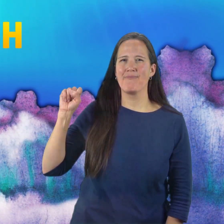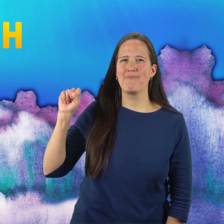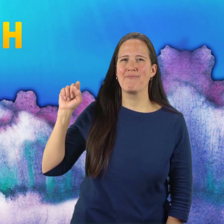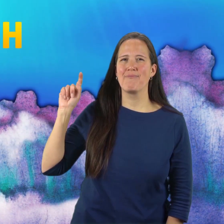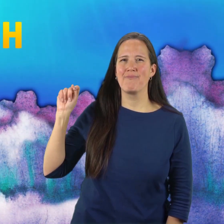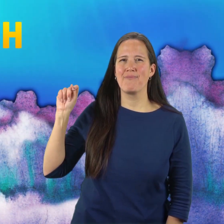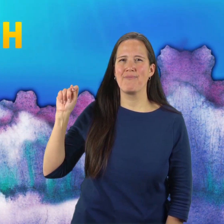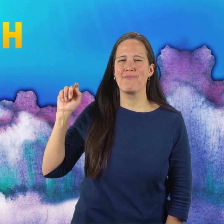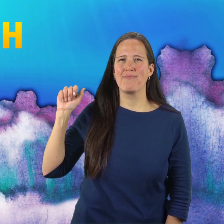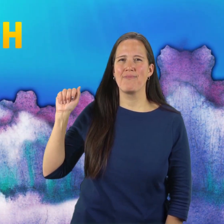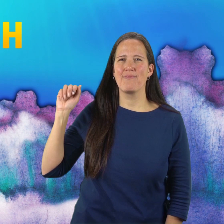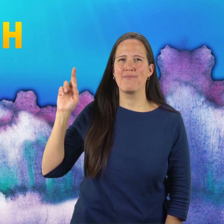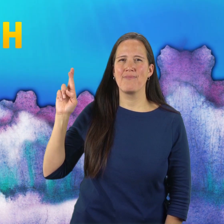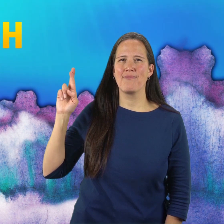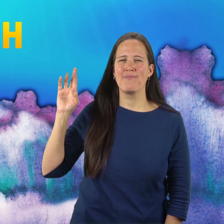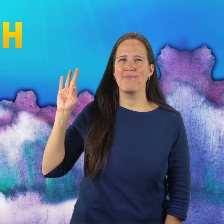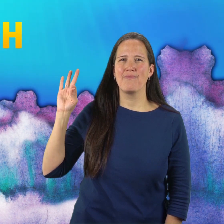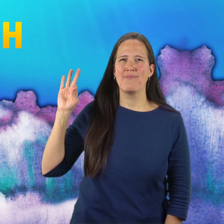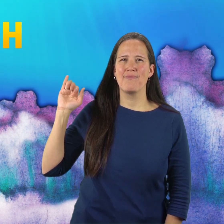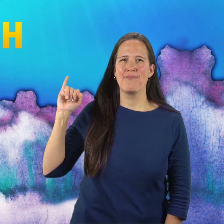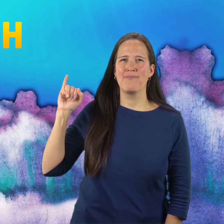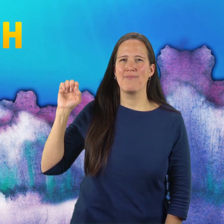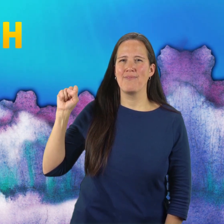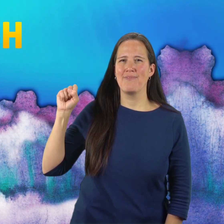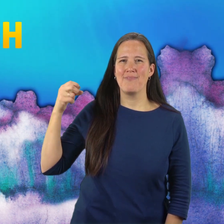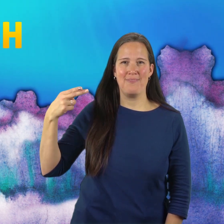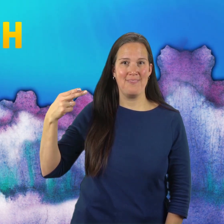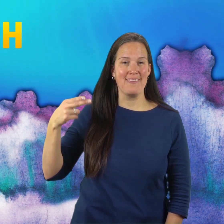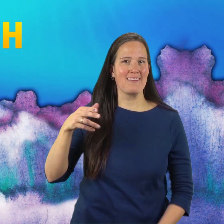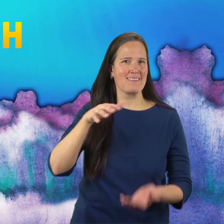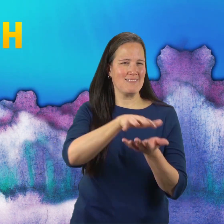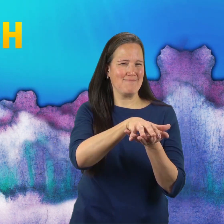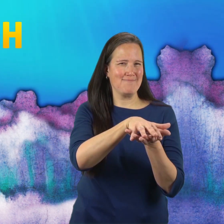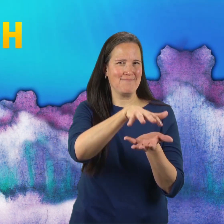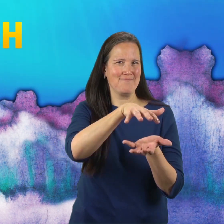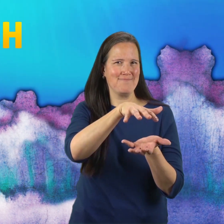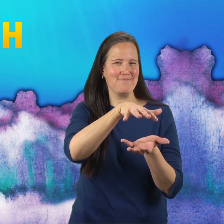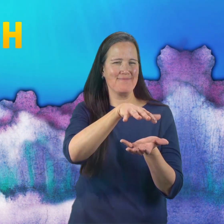Starfish